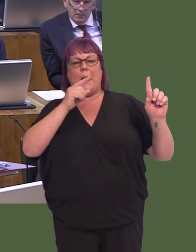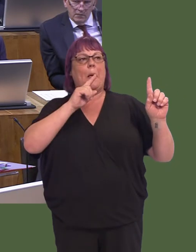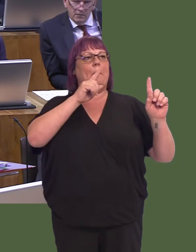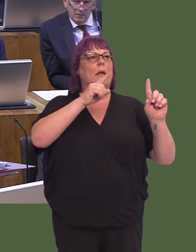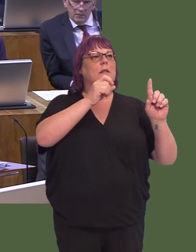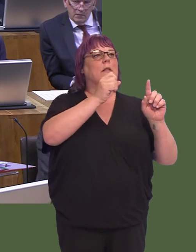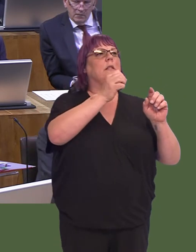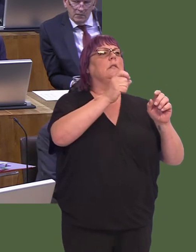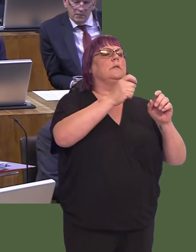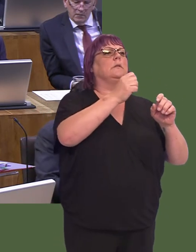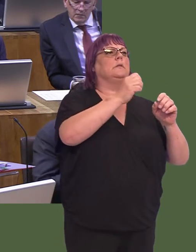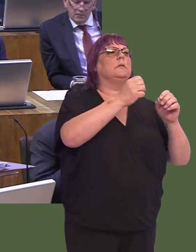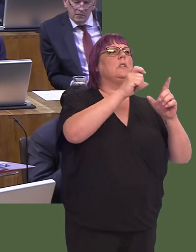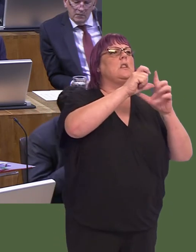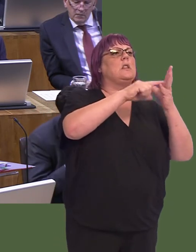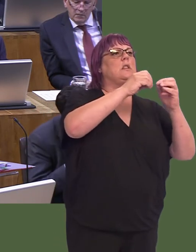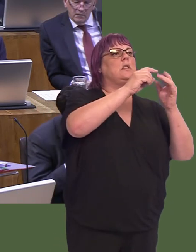the same as that from Dublin to Holyhead.